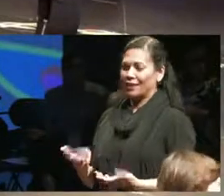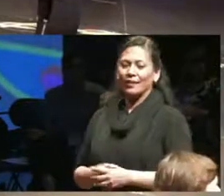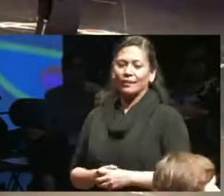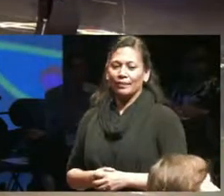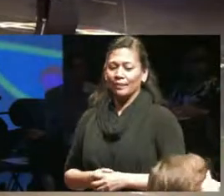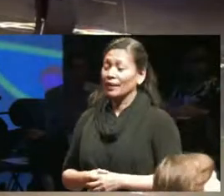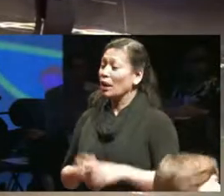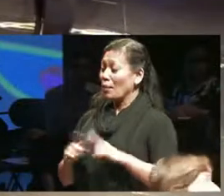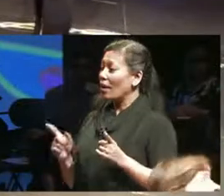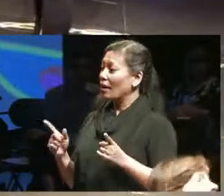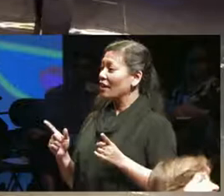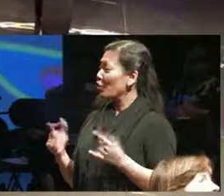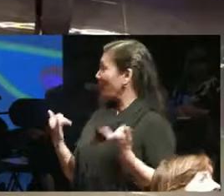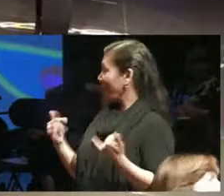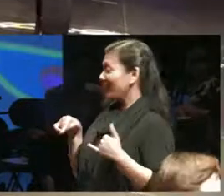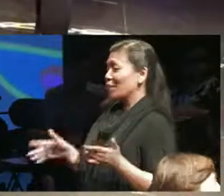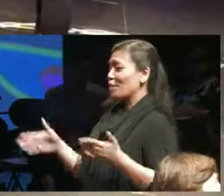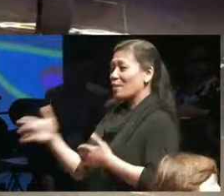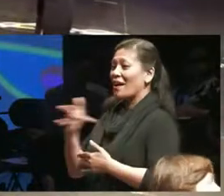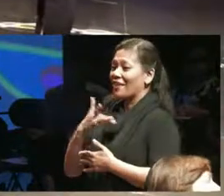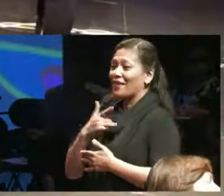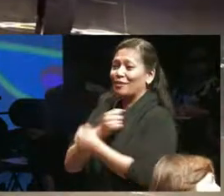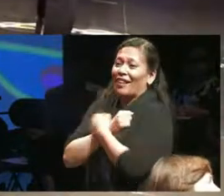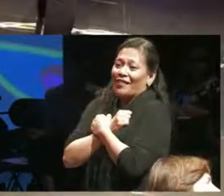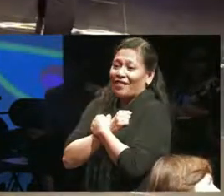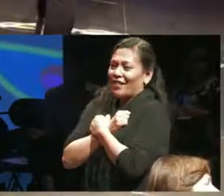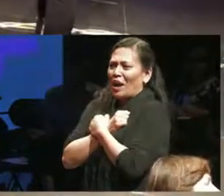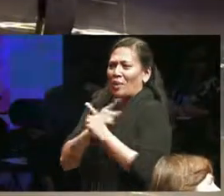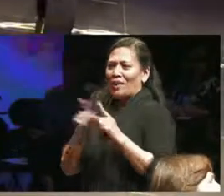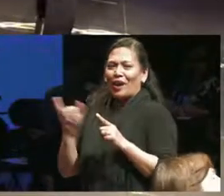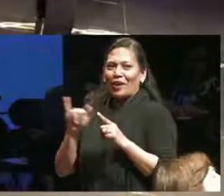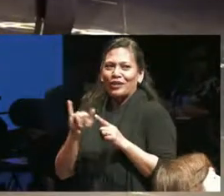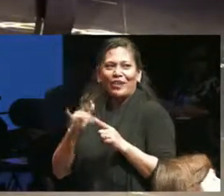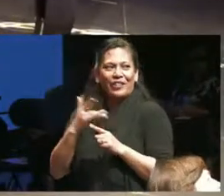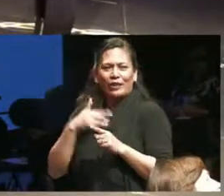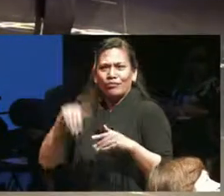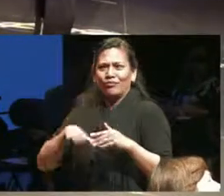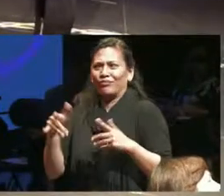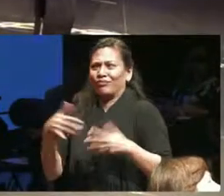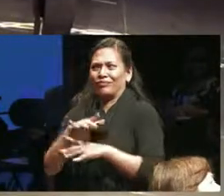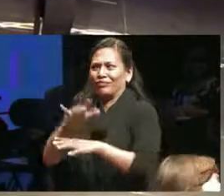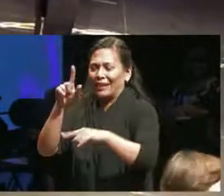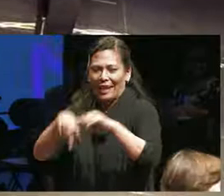I feel loved in this room but I also feel precarity in this room so being on